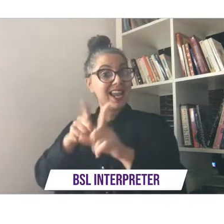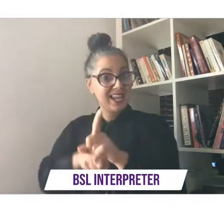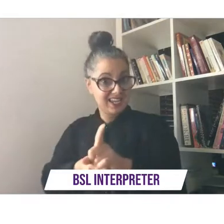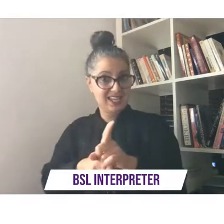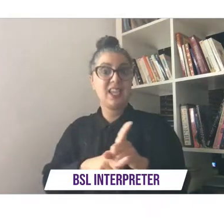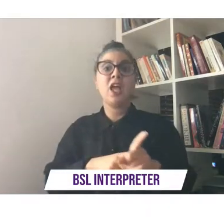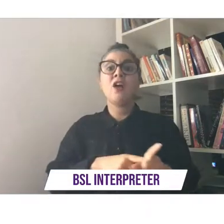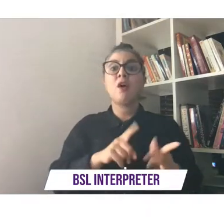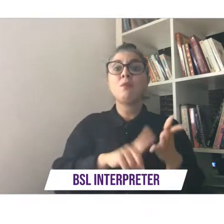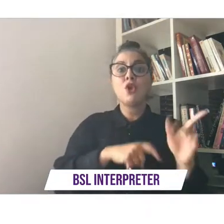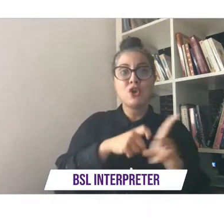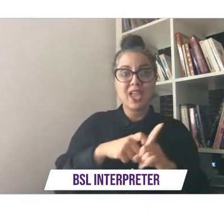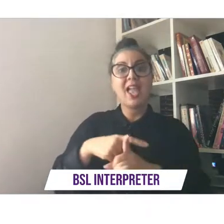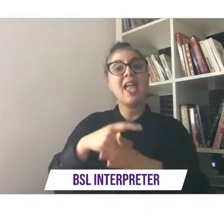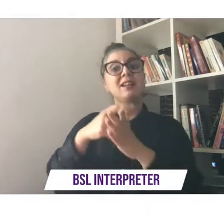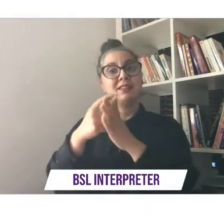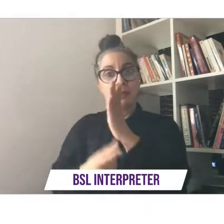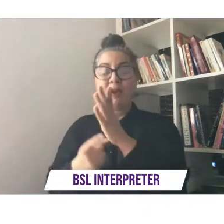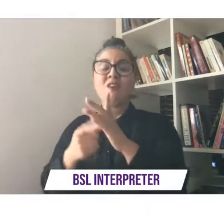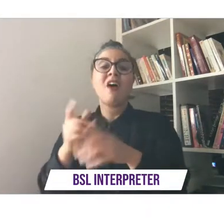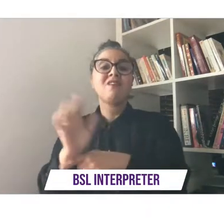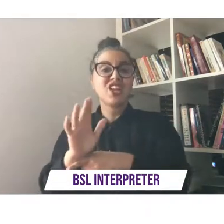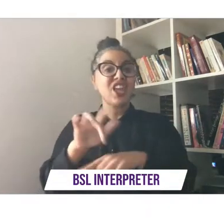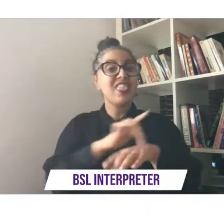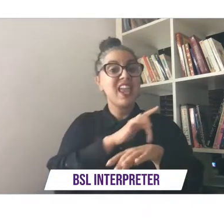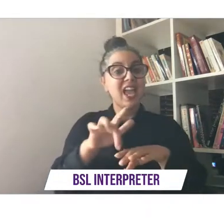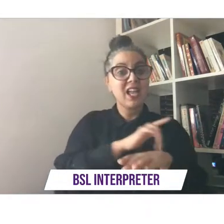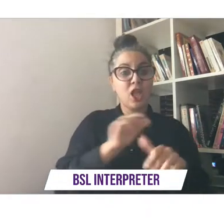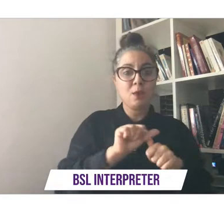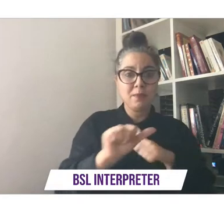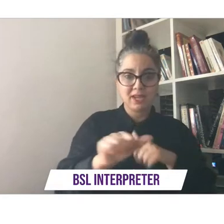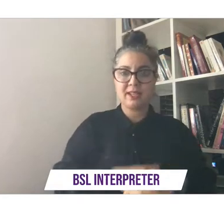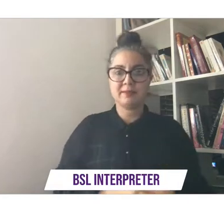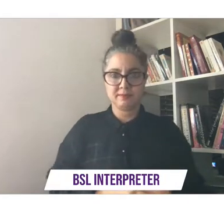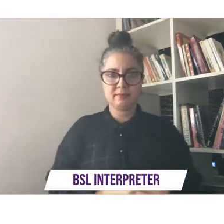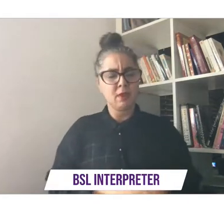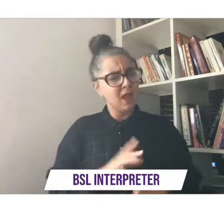company who will put together some thoughts on what we should take away but first the thanks